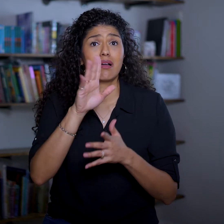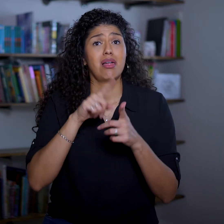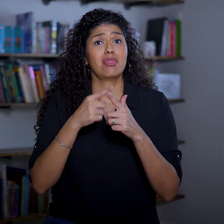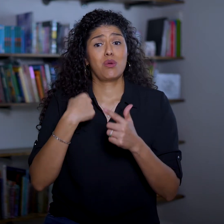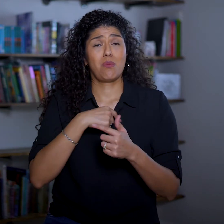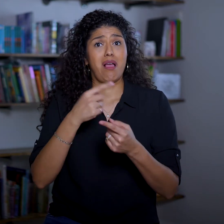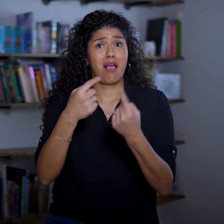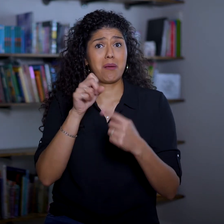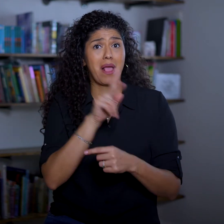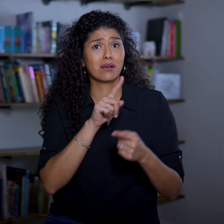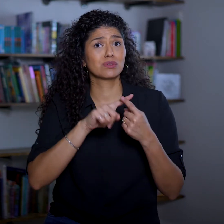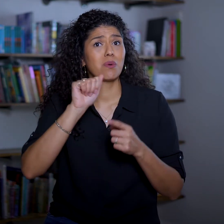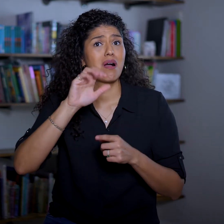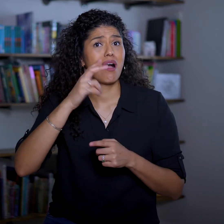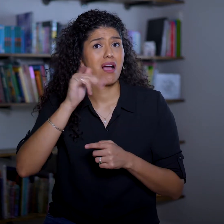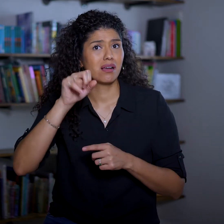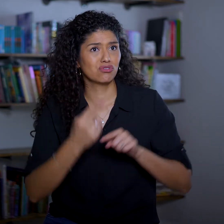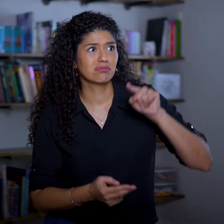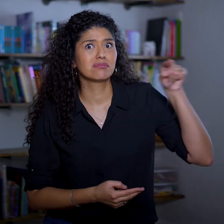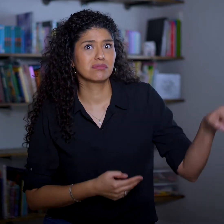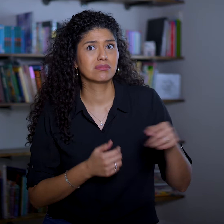Then we cut back to Achish,